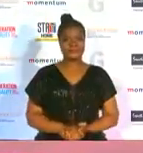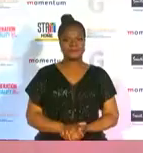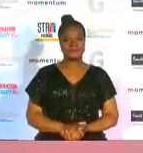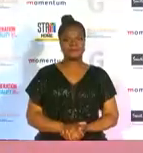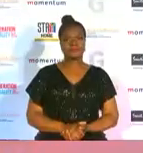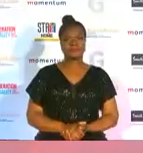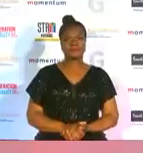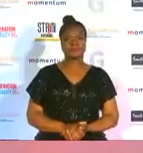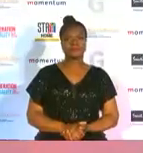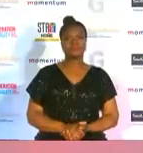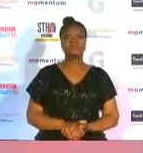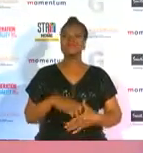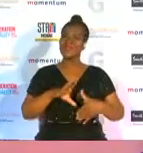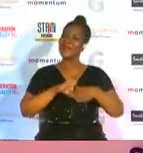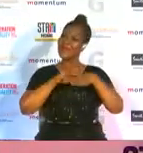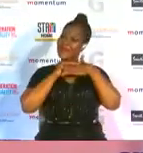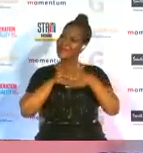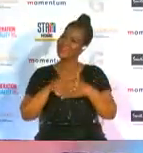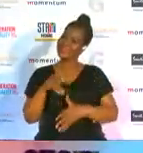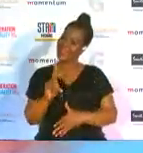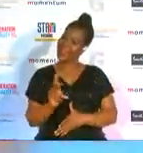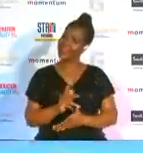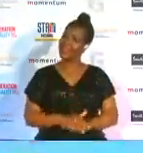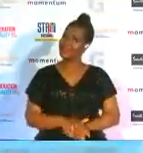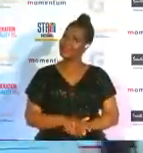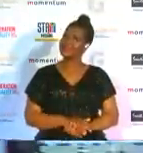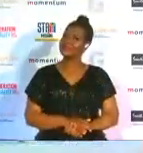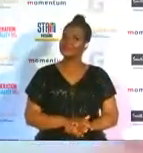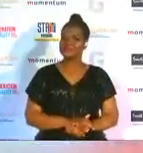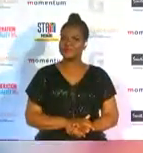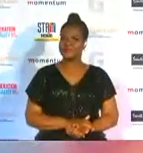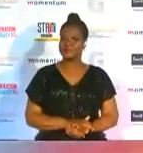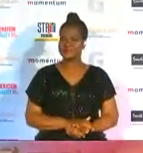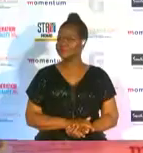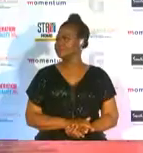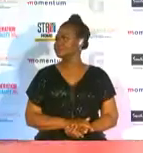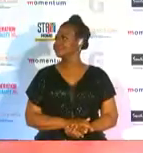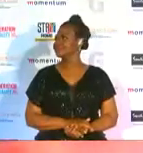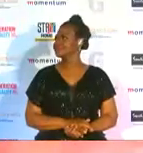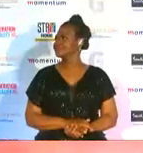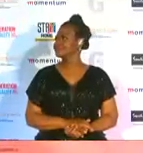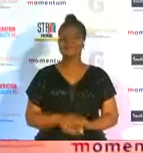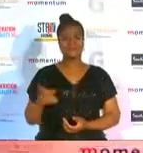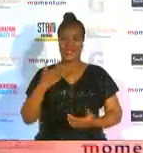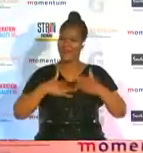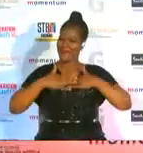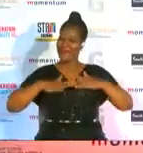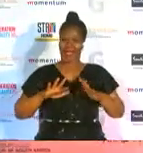caitlyn a big congratulations to you do come closer to the mic i'd like to get your feel how are you feeling i mean this is a big award for